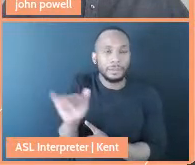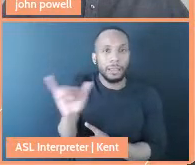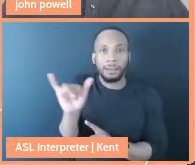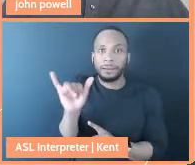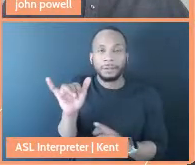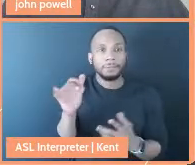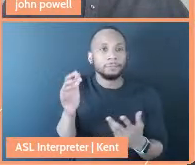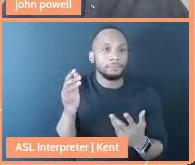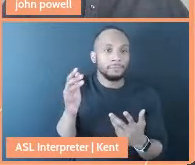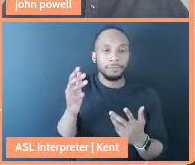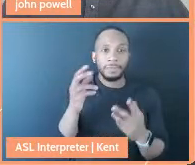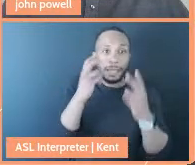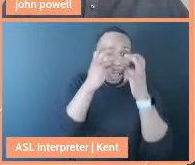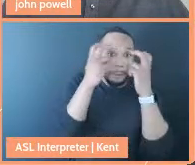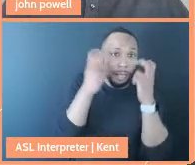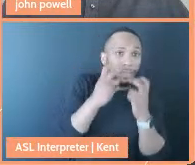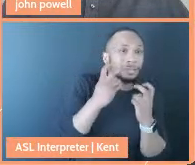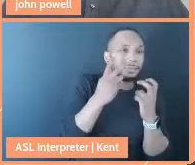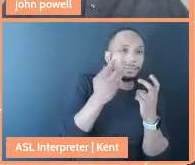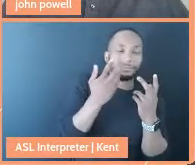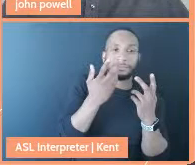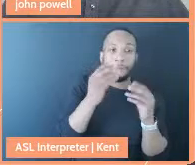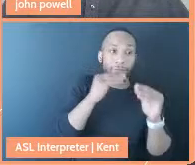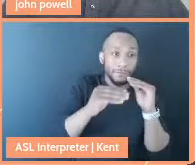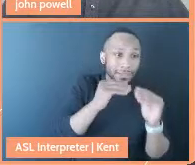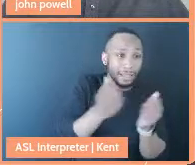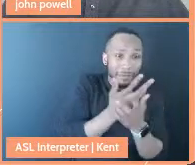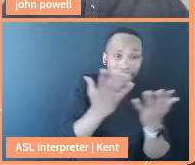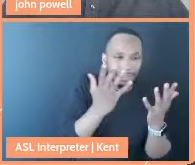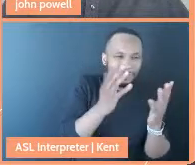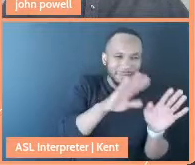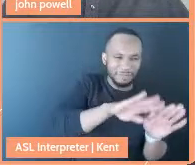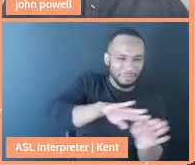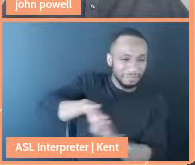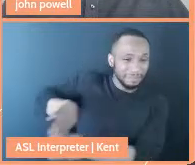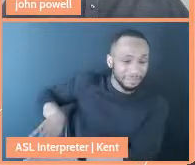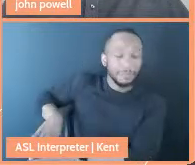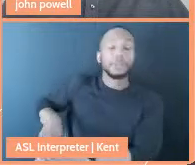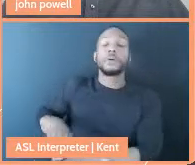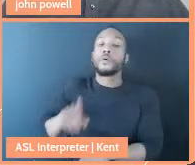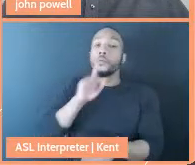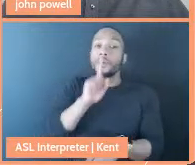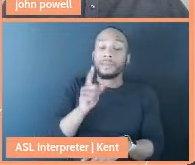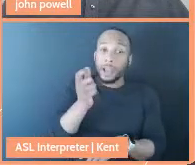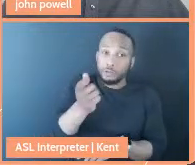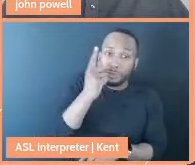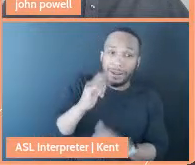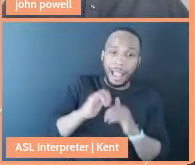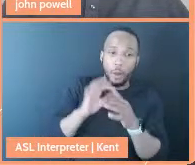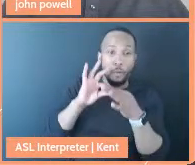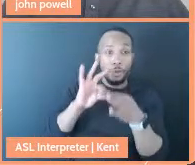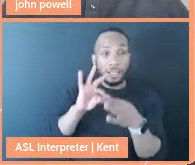capitalism, fixing a situation, and really understanding how our relationships to each other